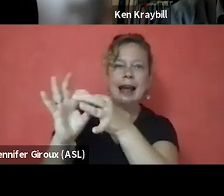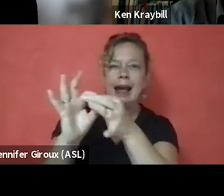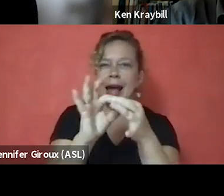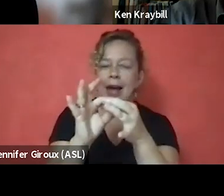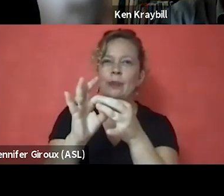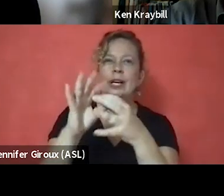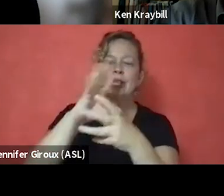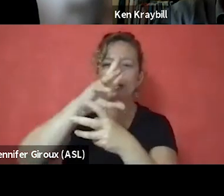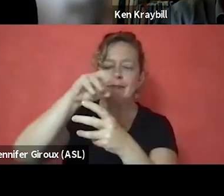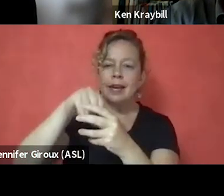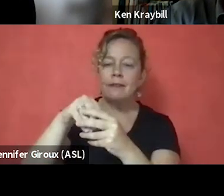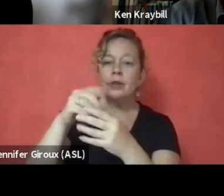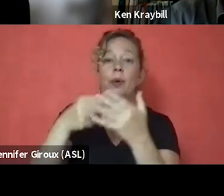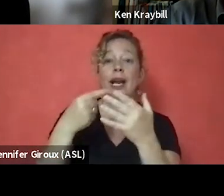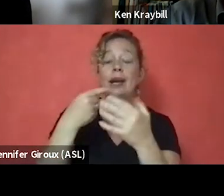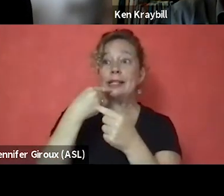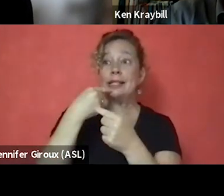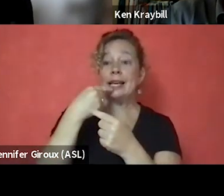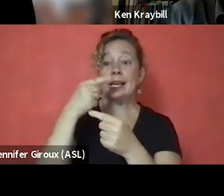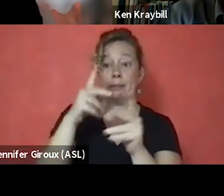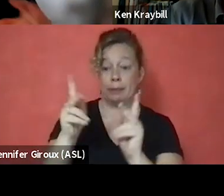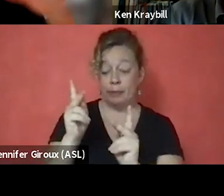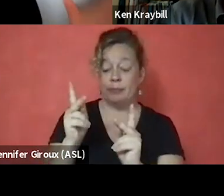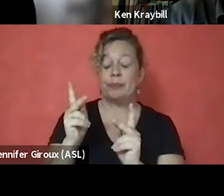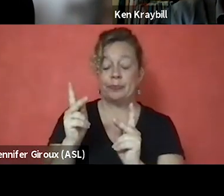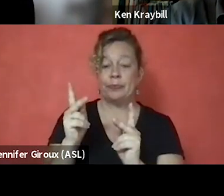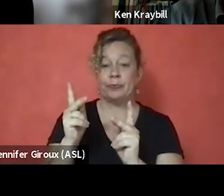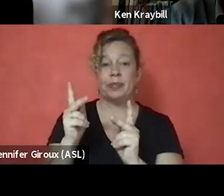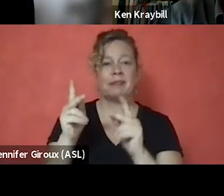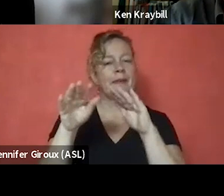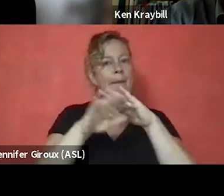what I would tell folks is in very basic terms,